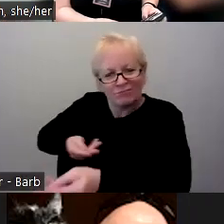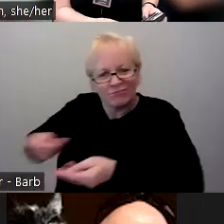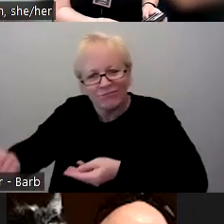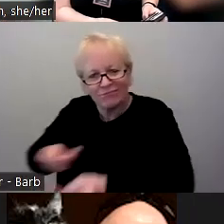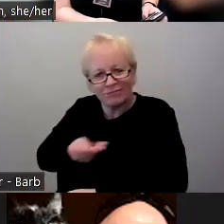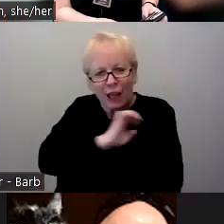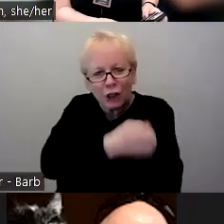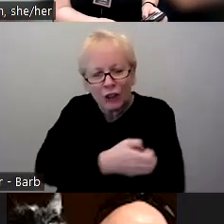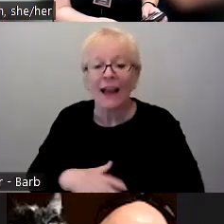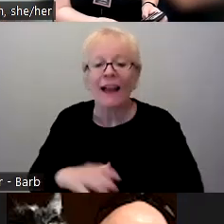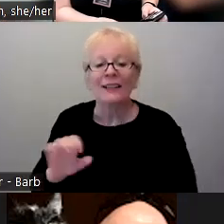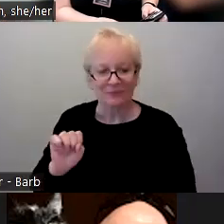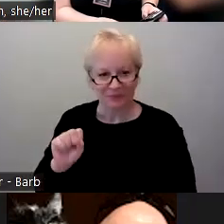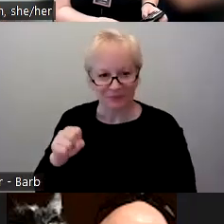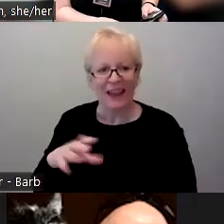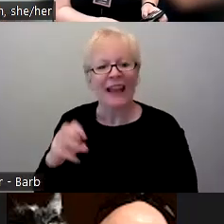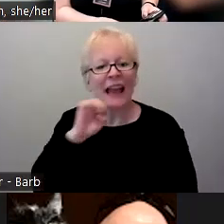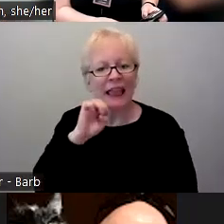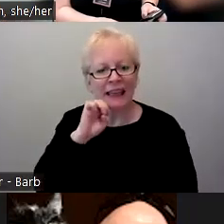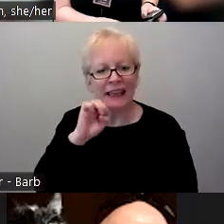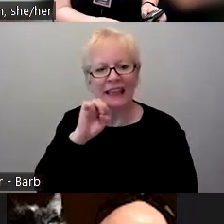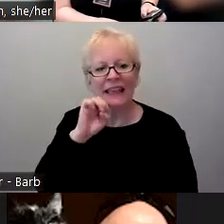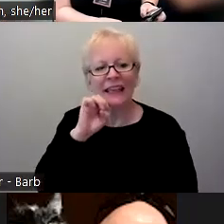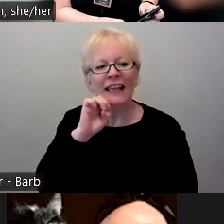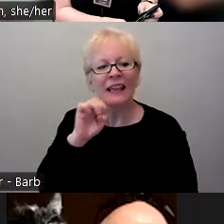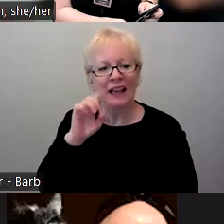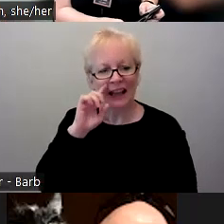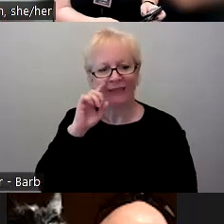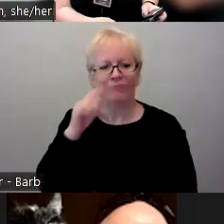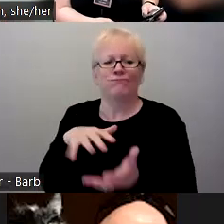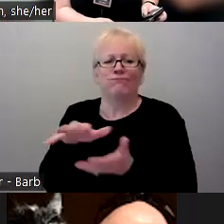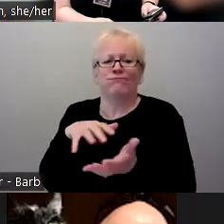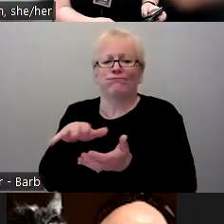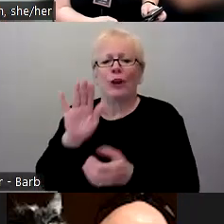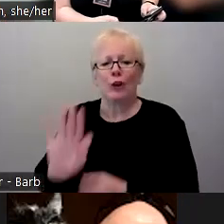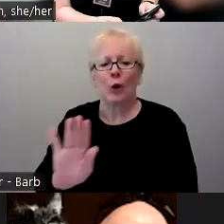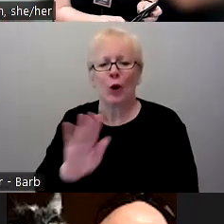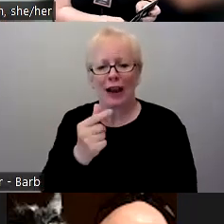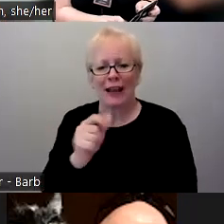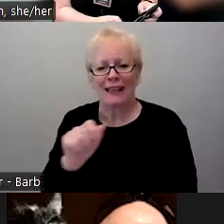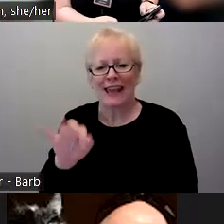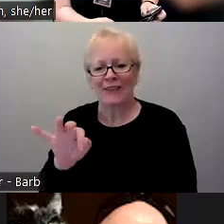And Ellie, I giggled out loud at your GIF that you shared in the chat. "It's fine. Everything's fine."